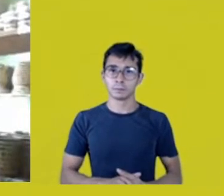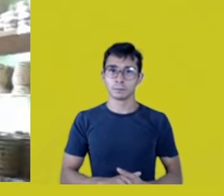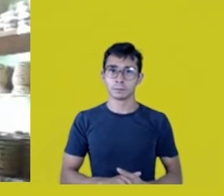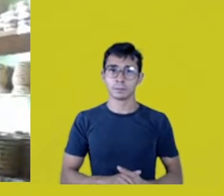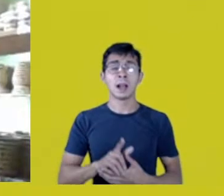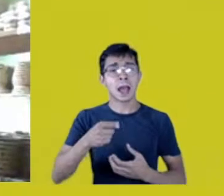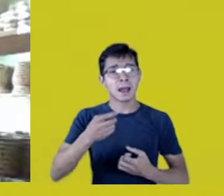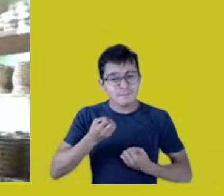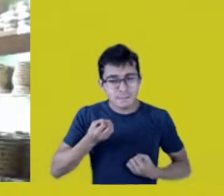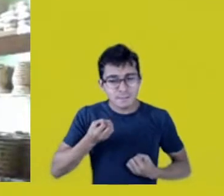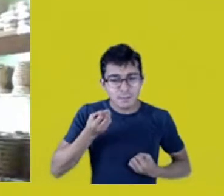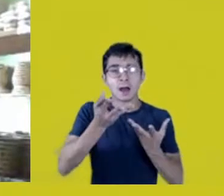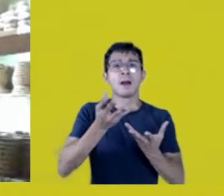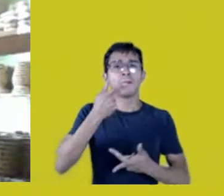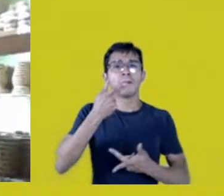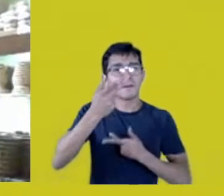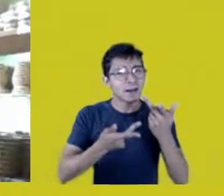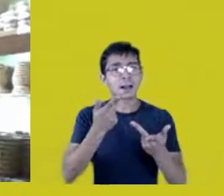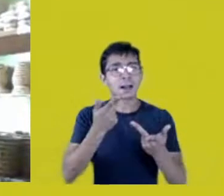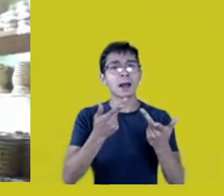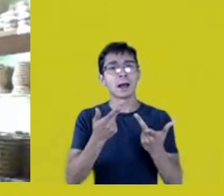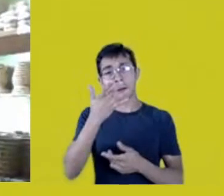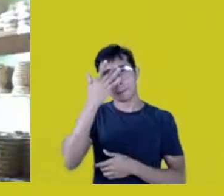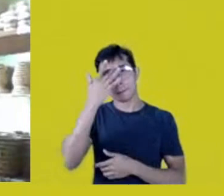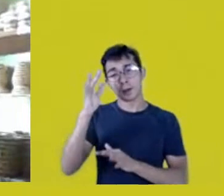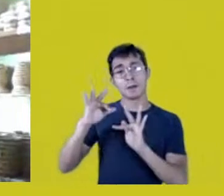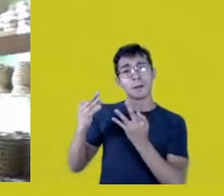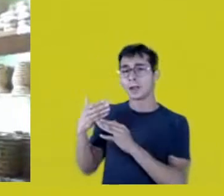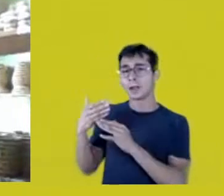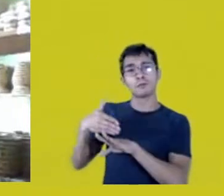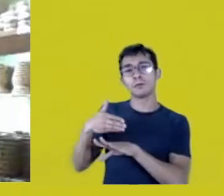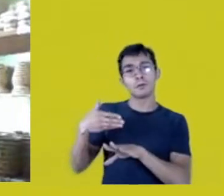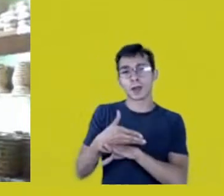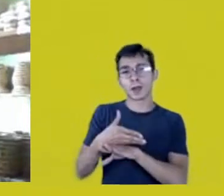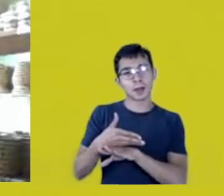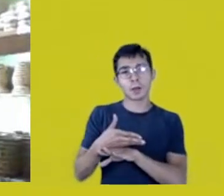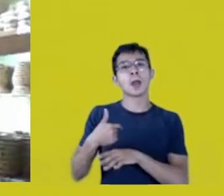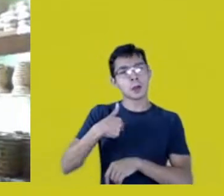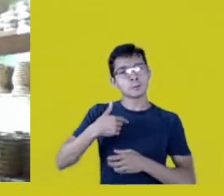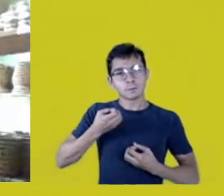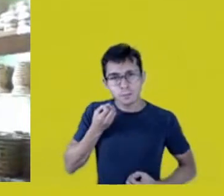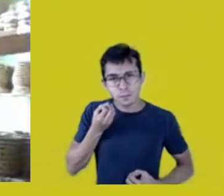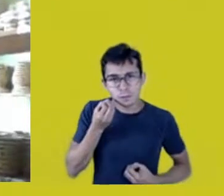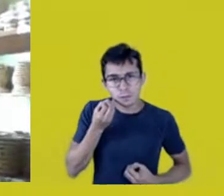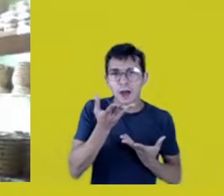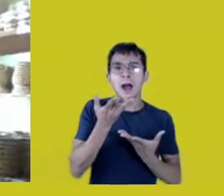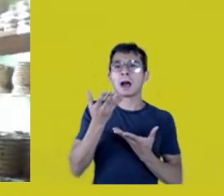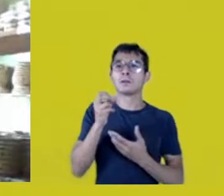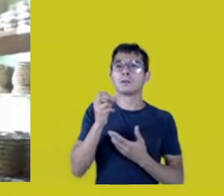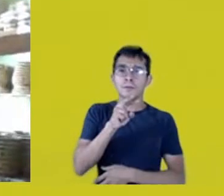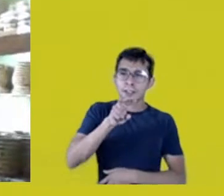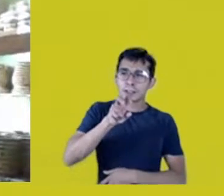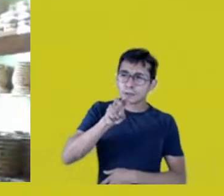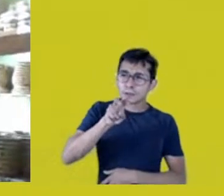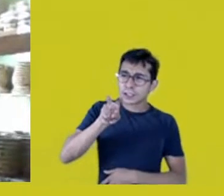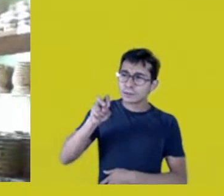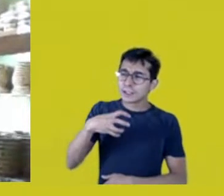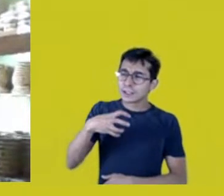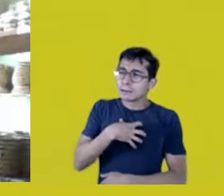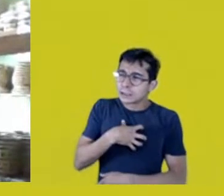who can’t be here today, but we see what we feel, what we witness.